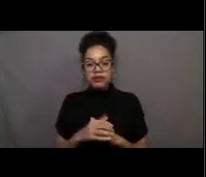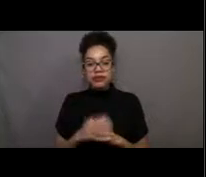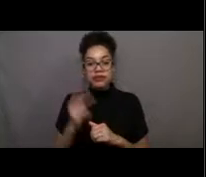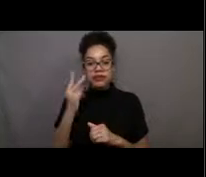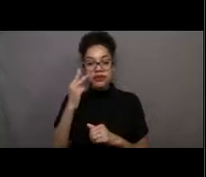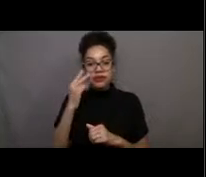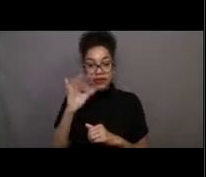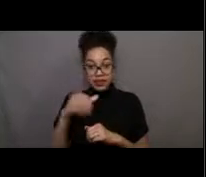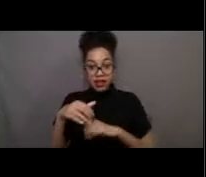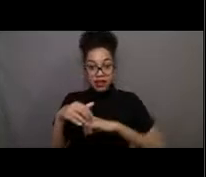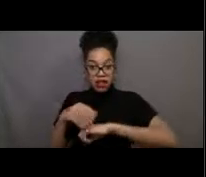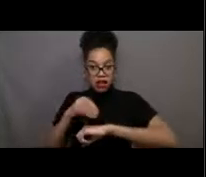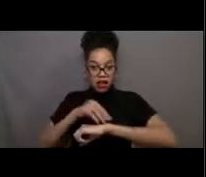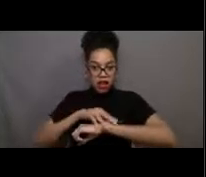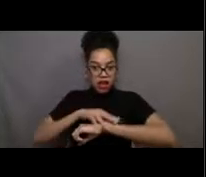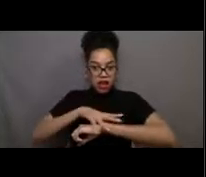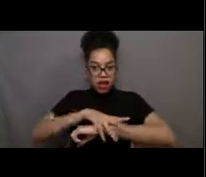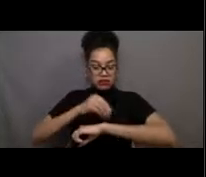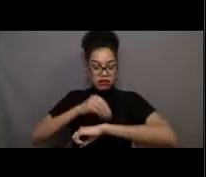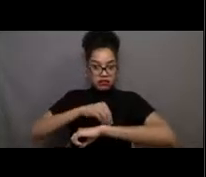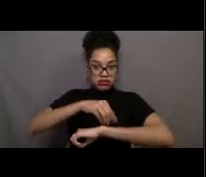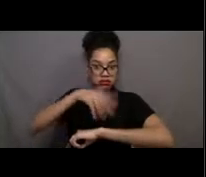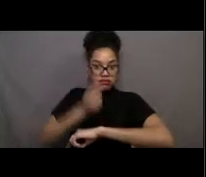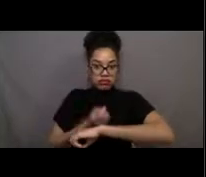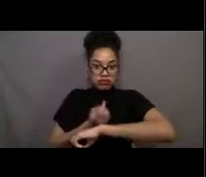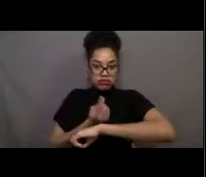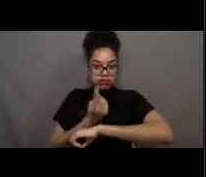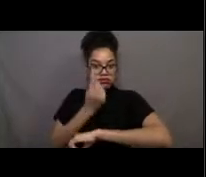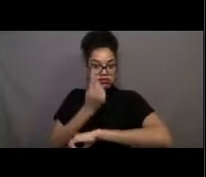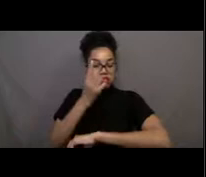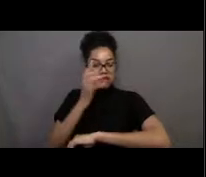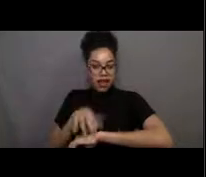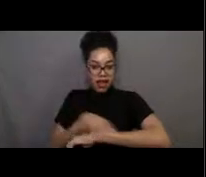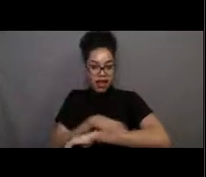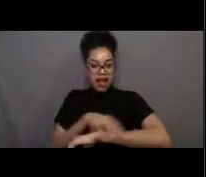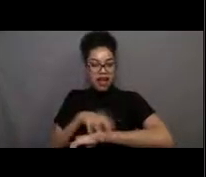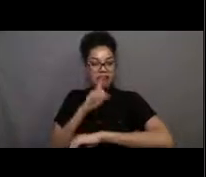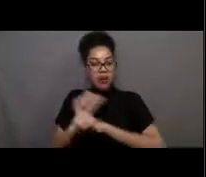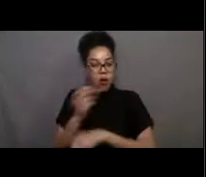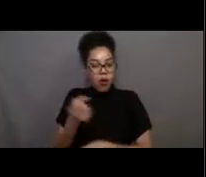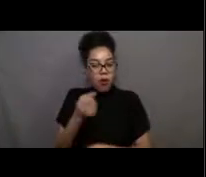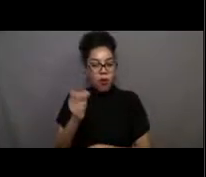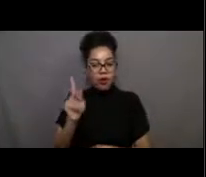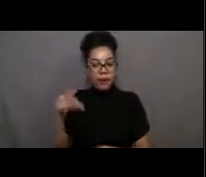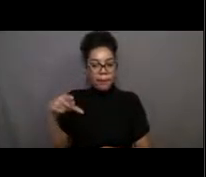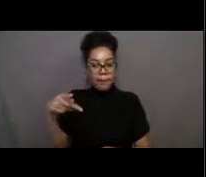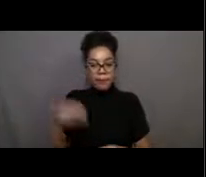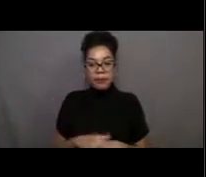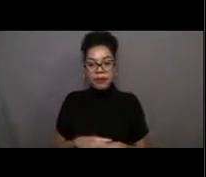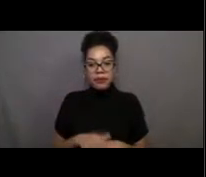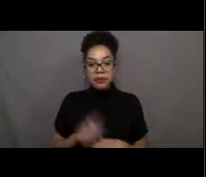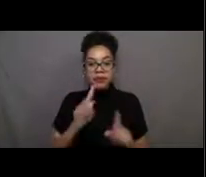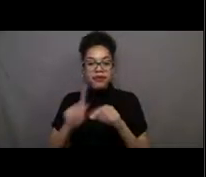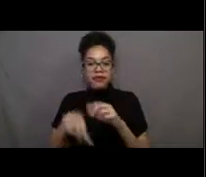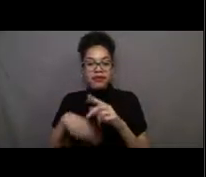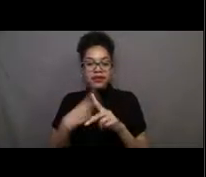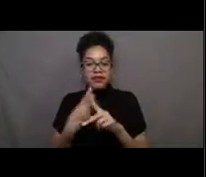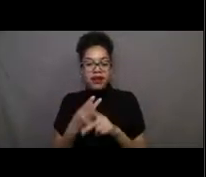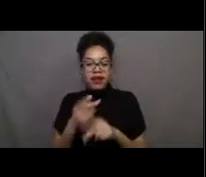which can contain an entire ecosystem in itself. All kinds of non-kelp algae can be found down here as well, such as red, green, and brown kelp,